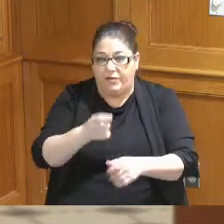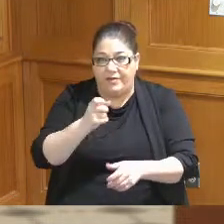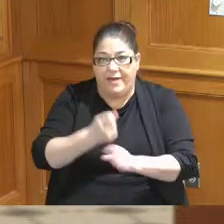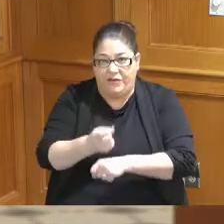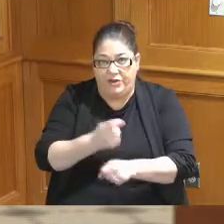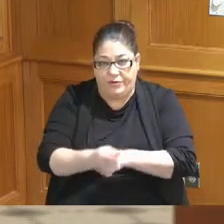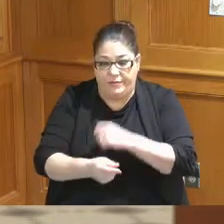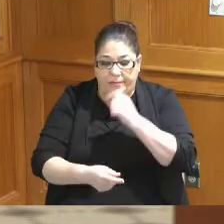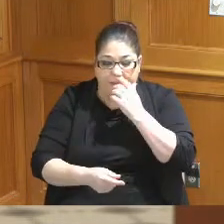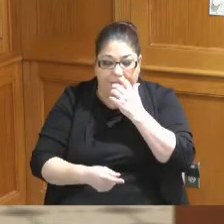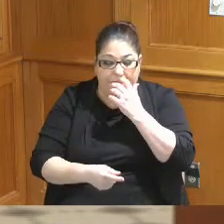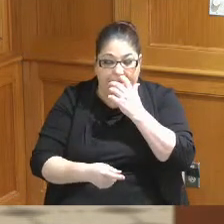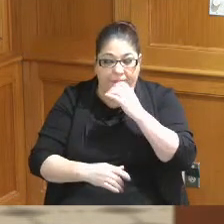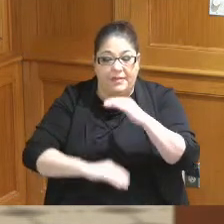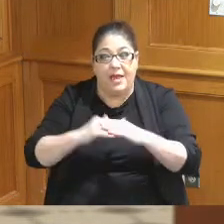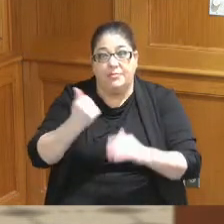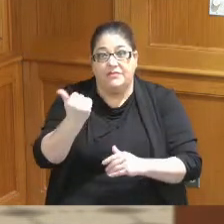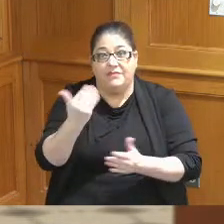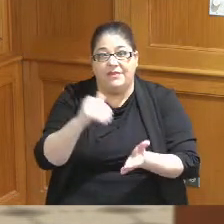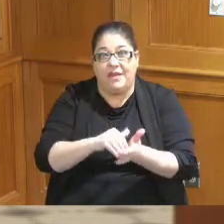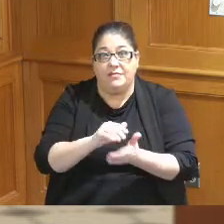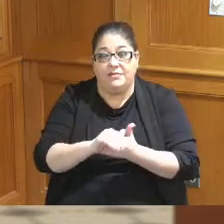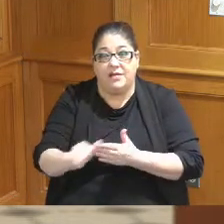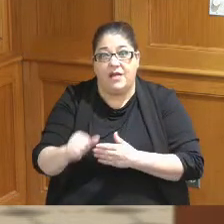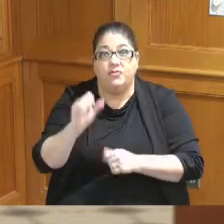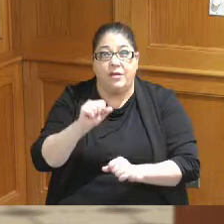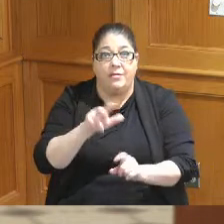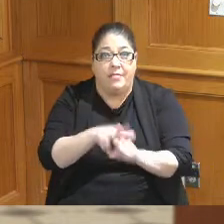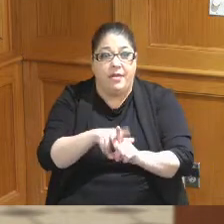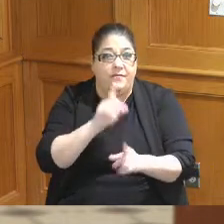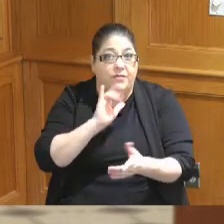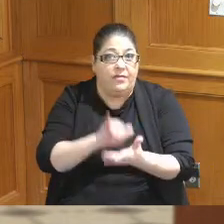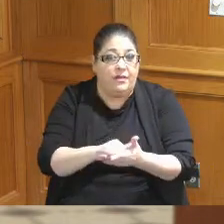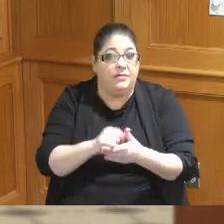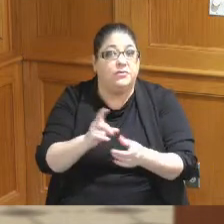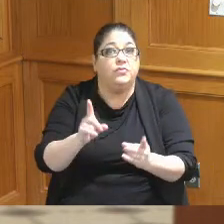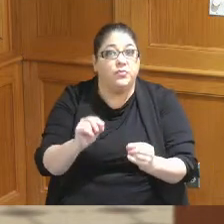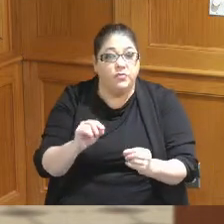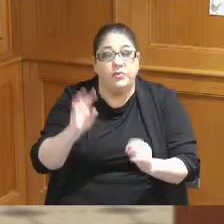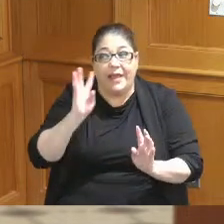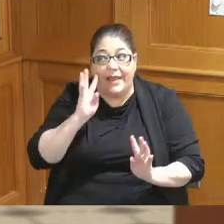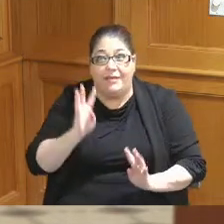that is up to fifteen thousand dollars that you can apply for to do an Innovative project so say